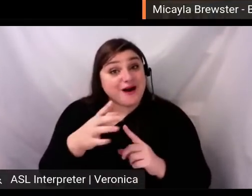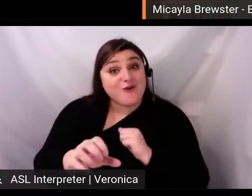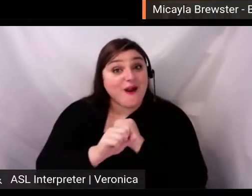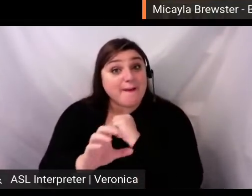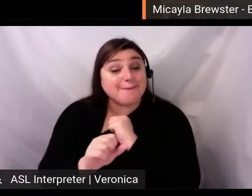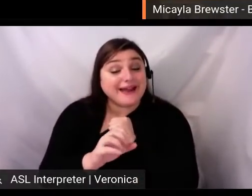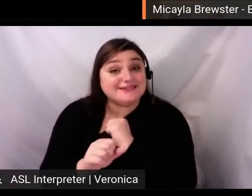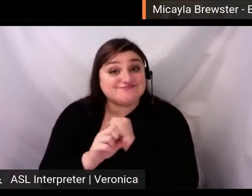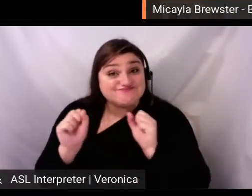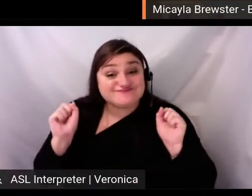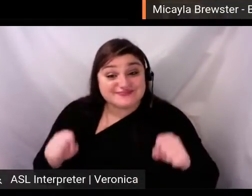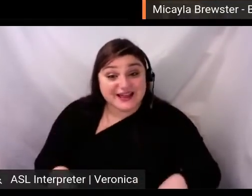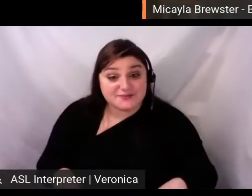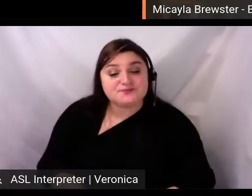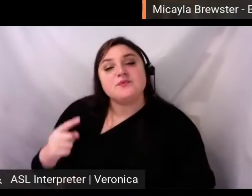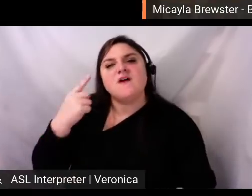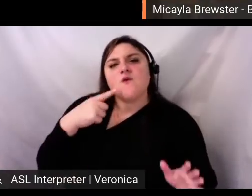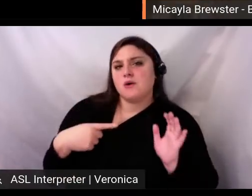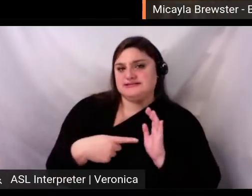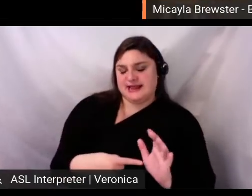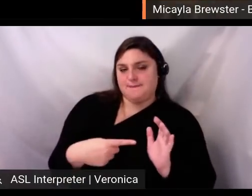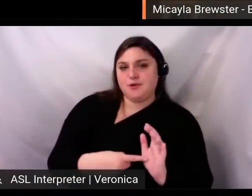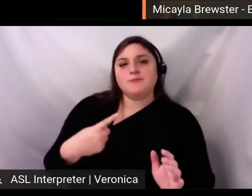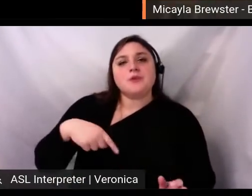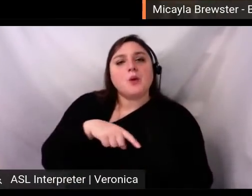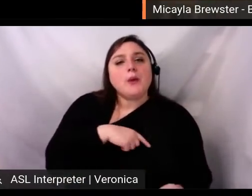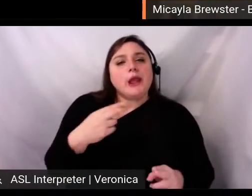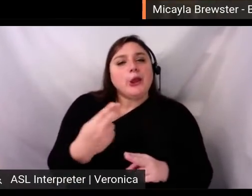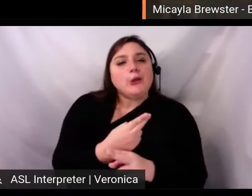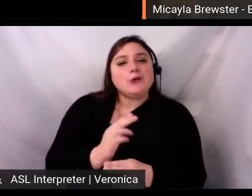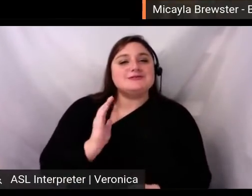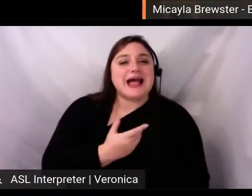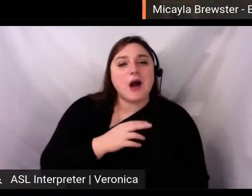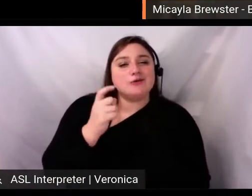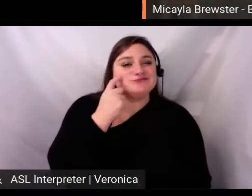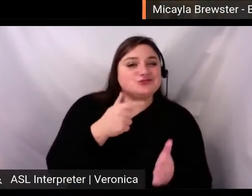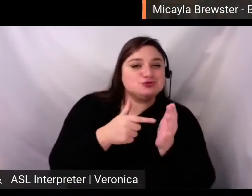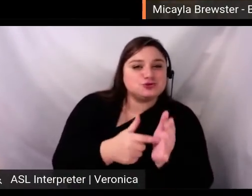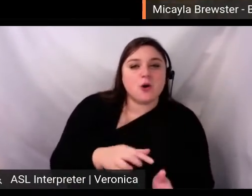we recently used our RSVP graphics strategy for a Day of Healing